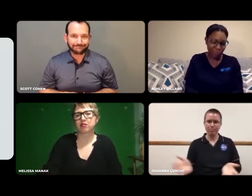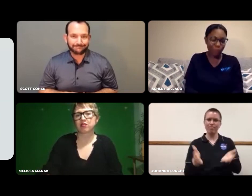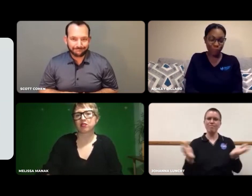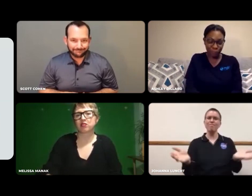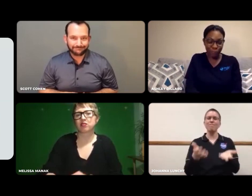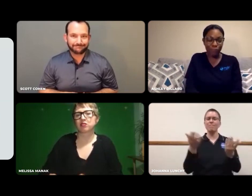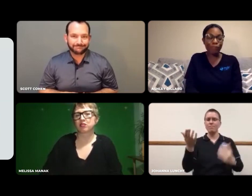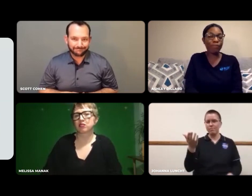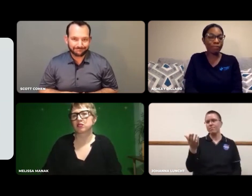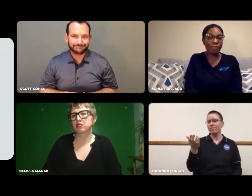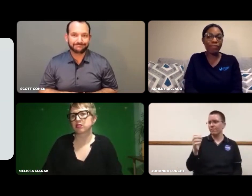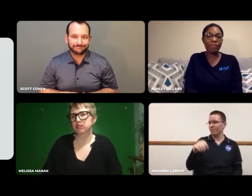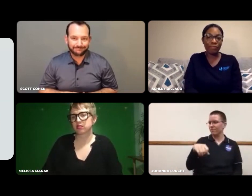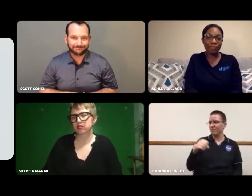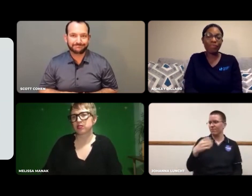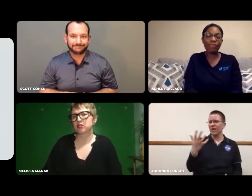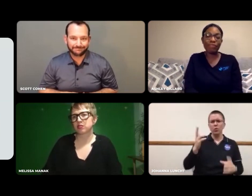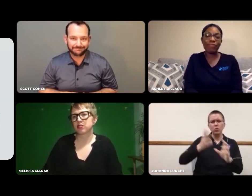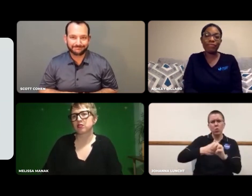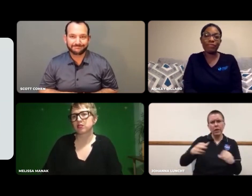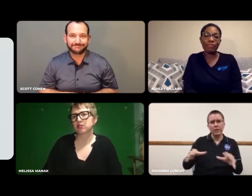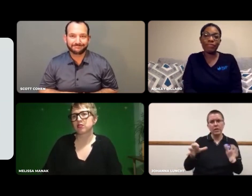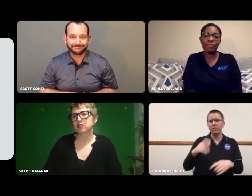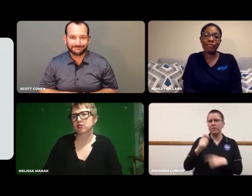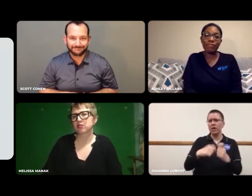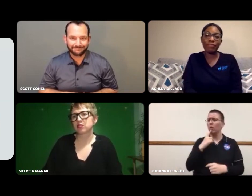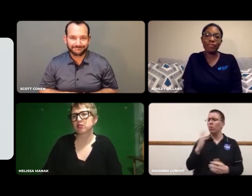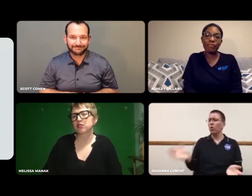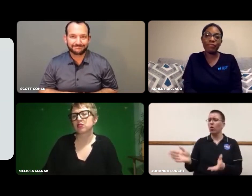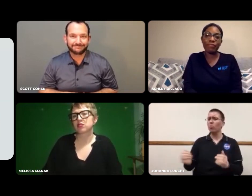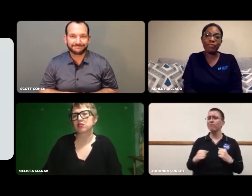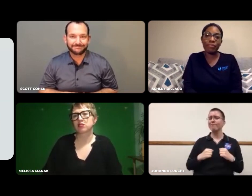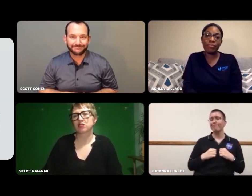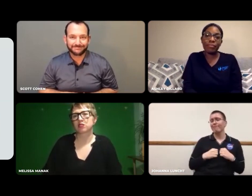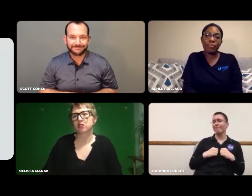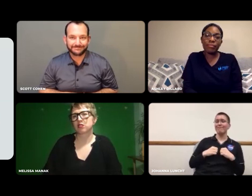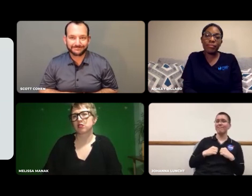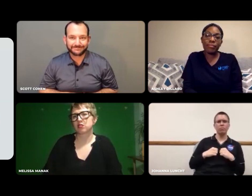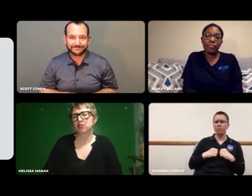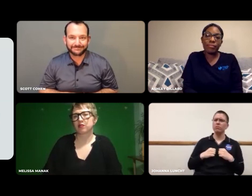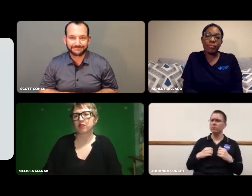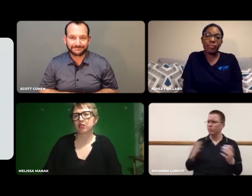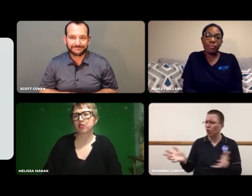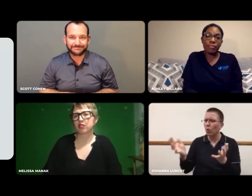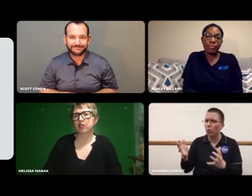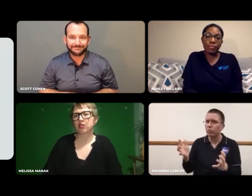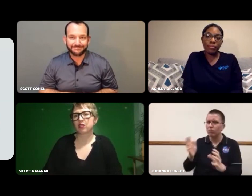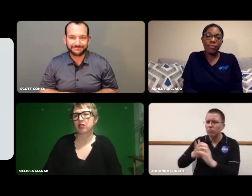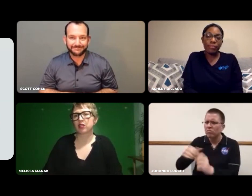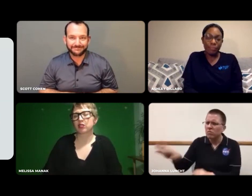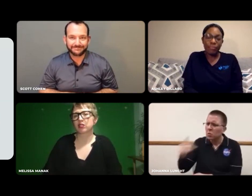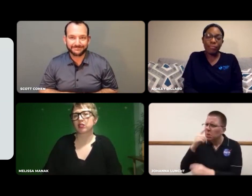Encourage your students to go do it.